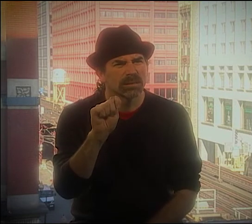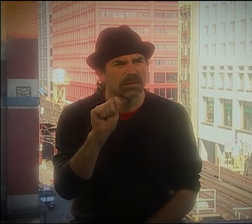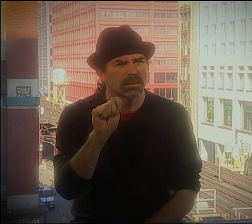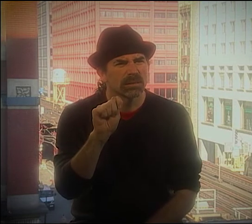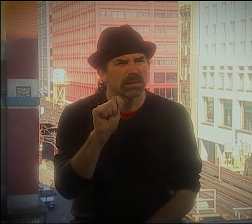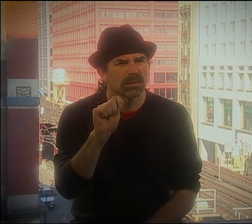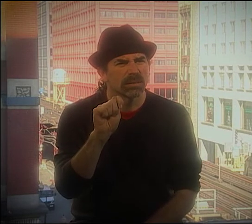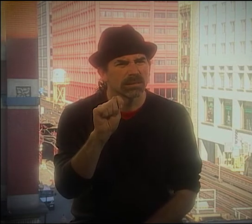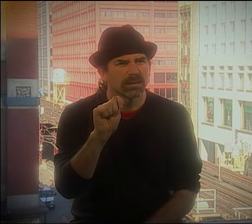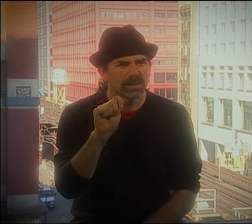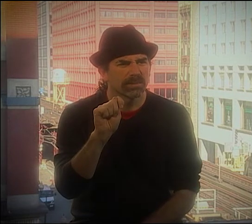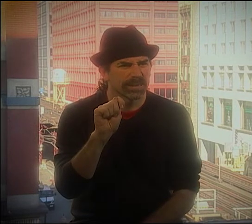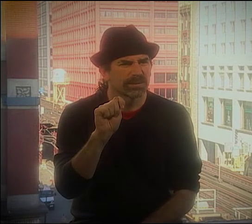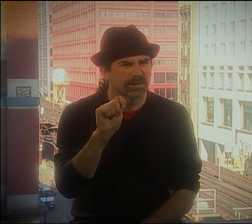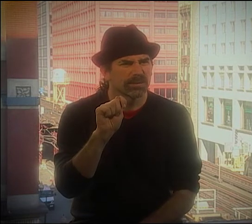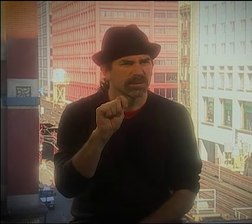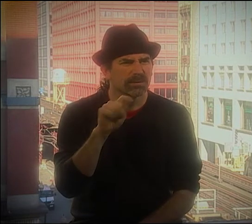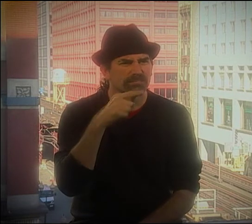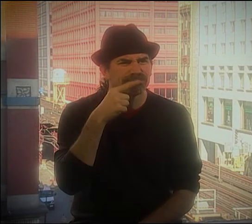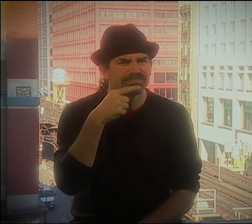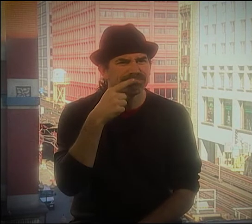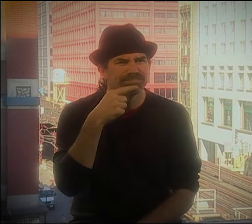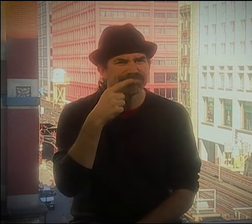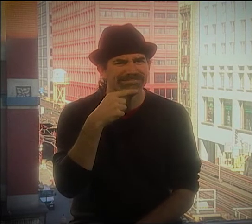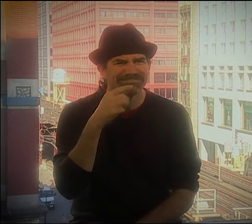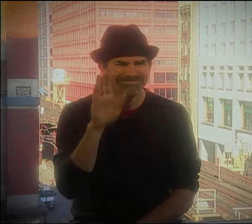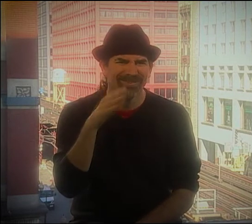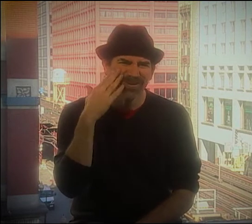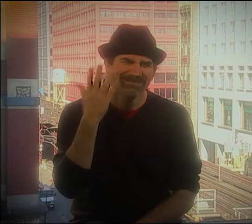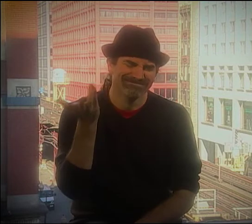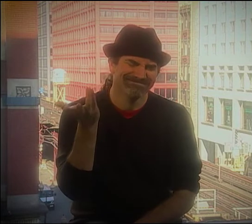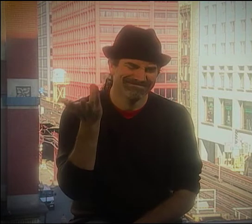I PERFORMED WITH EMMETT THE FIRST TIME.